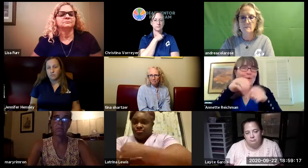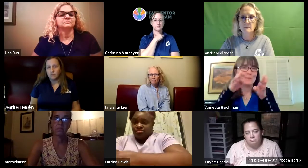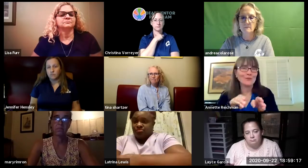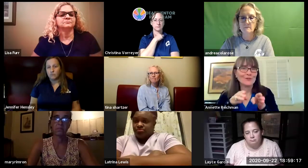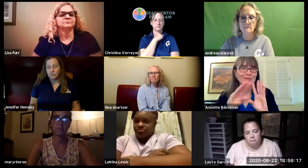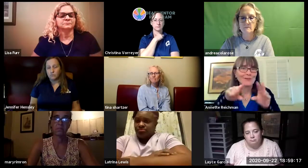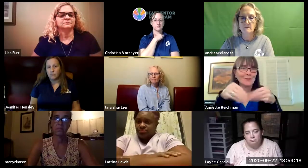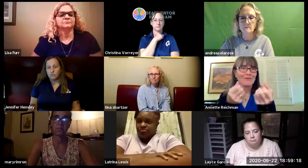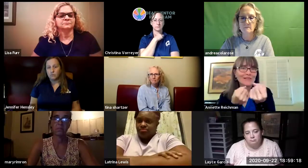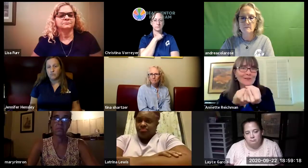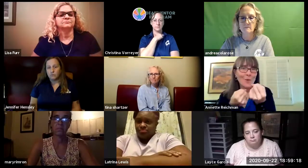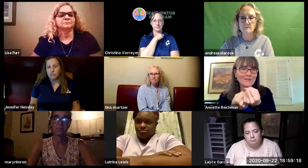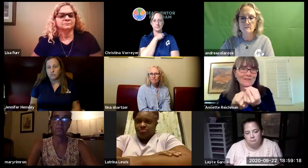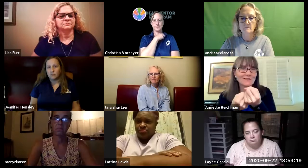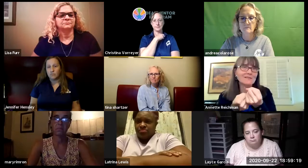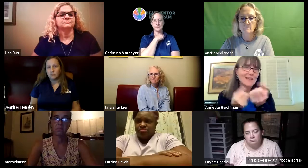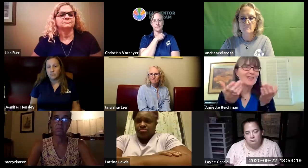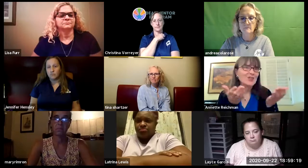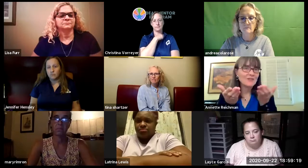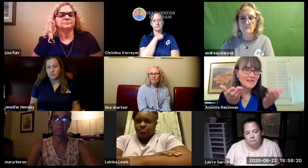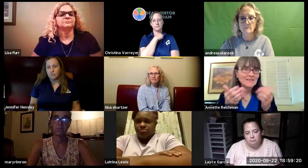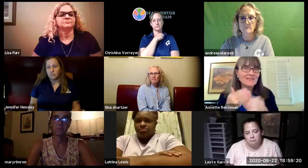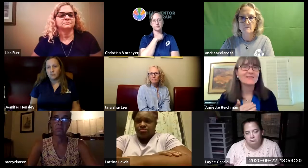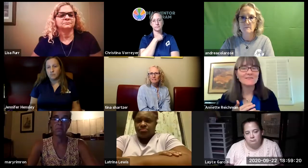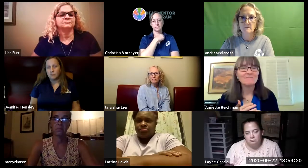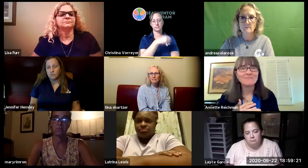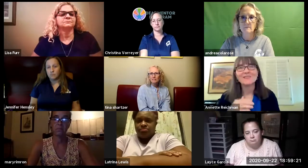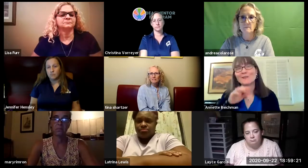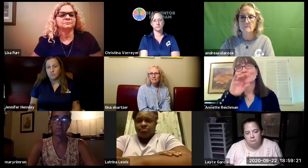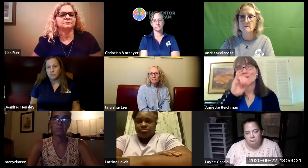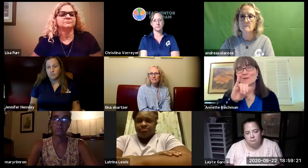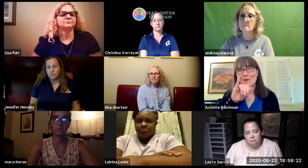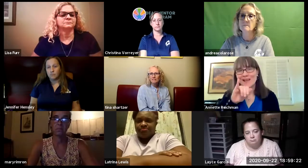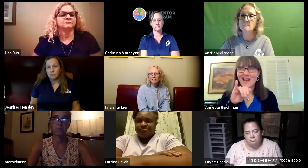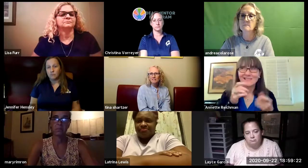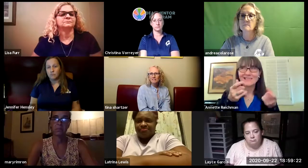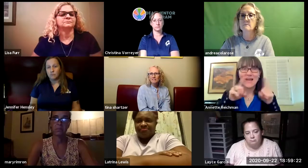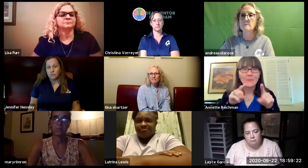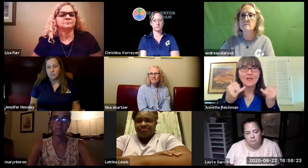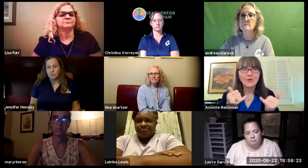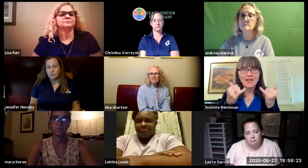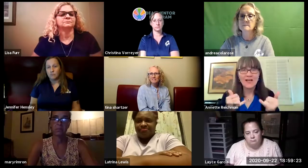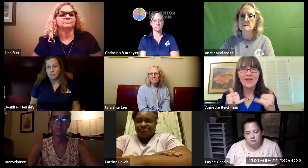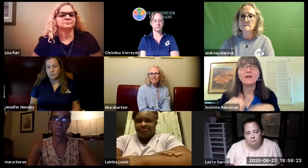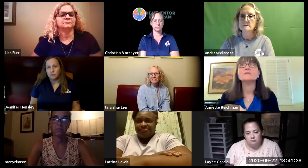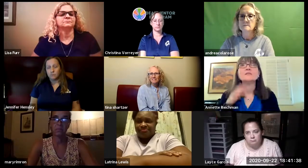so our itinerary teachers will be going to provide these